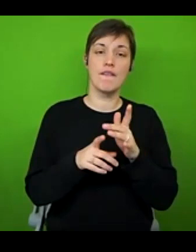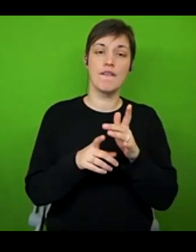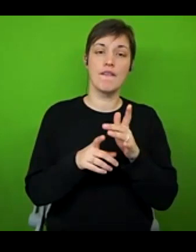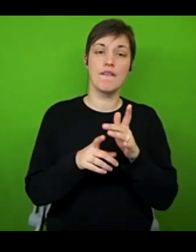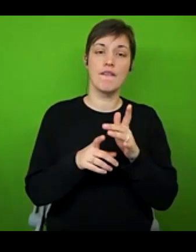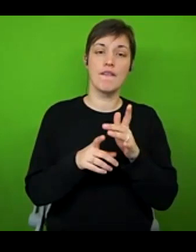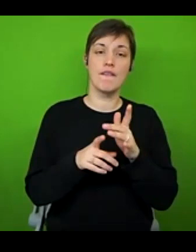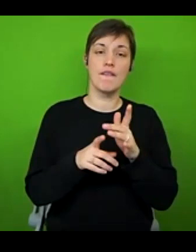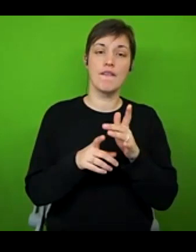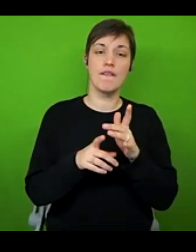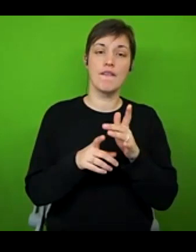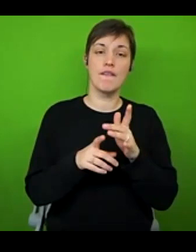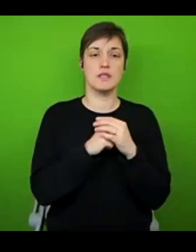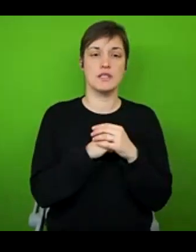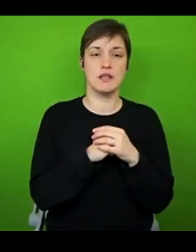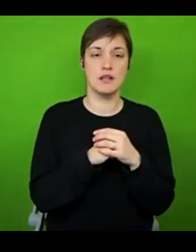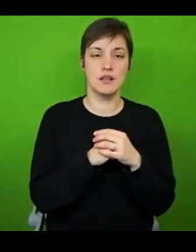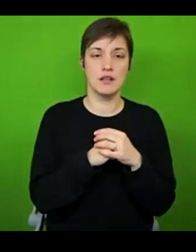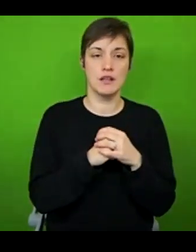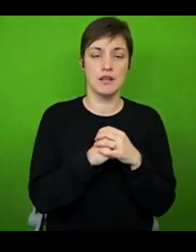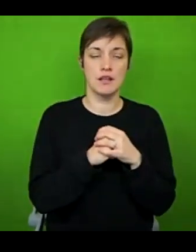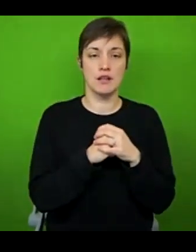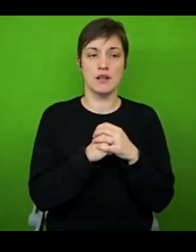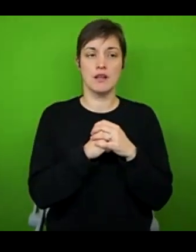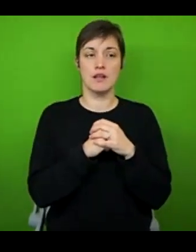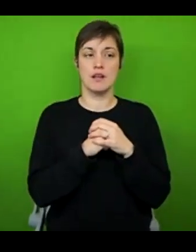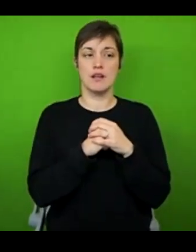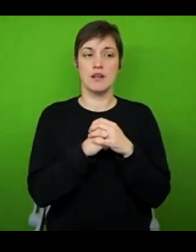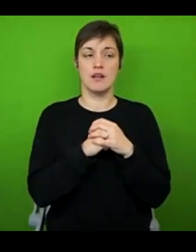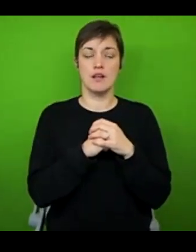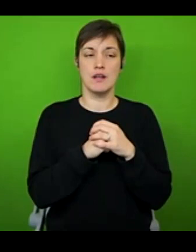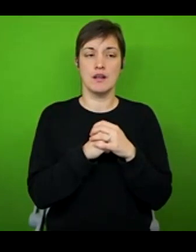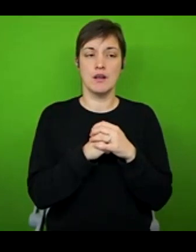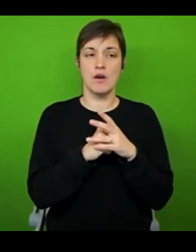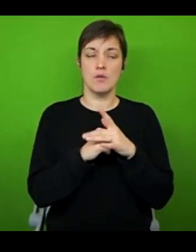symptoms change all the time? What do I say when they ask what I can or can't do as it changes so much?